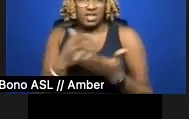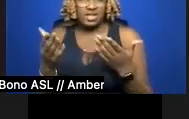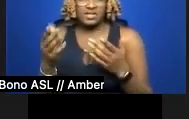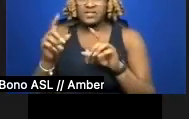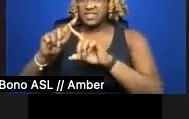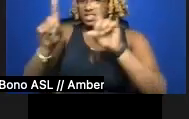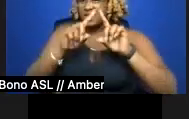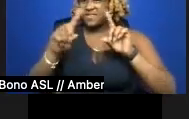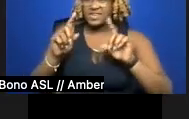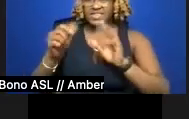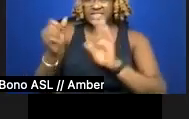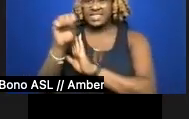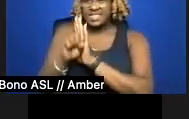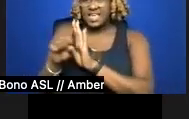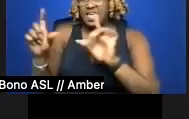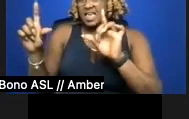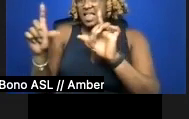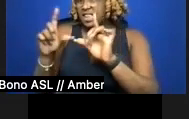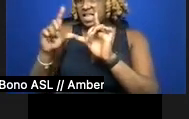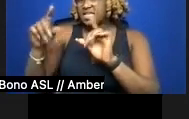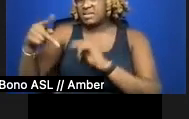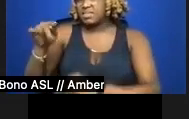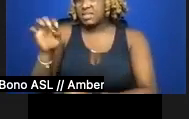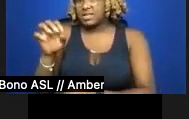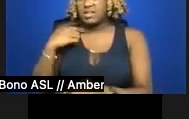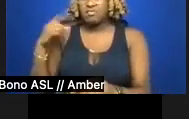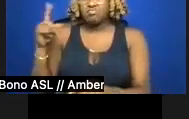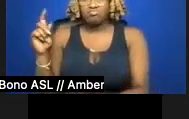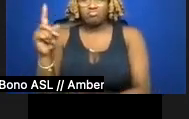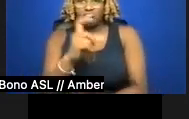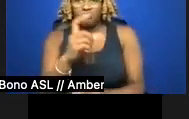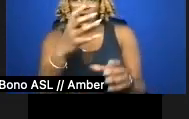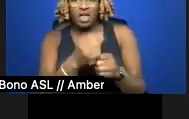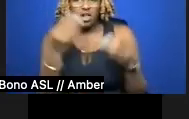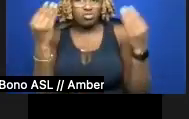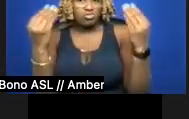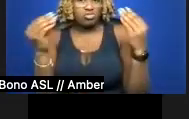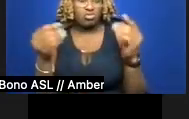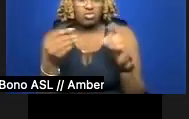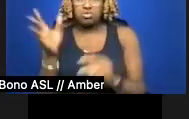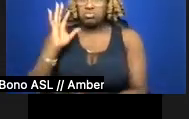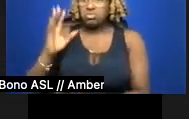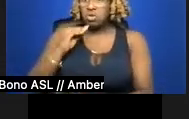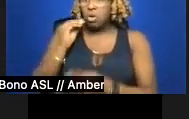I'd count from across the street when fetching groceries at what once was Homeland, which once was Safeway.